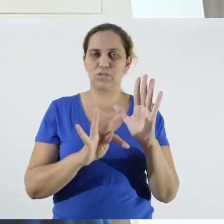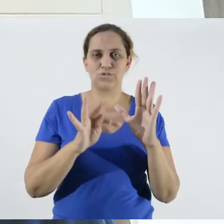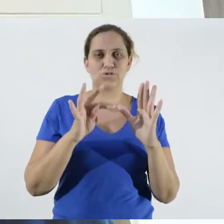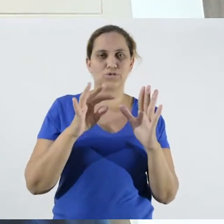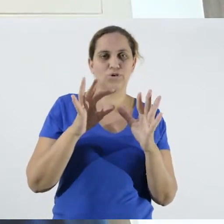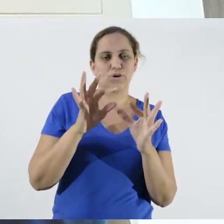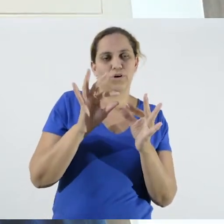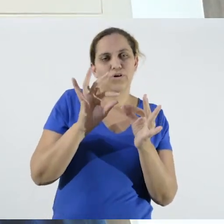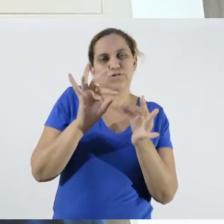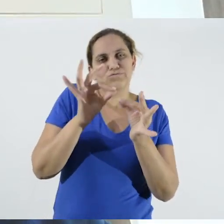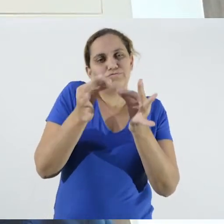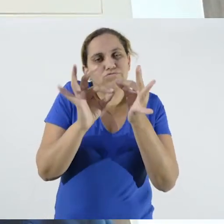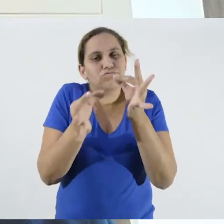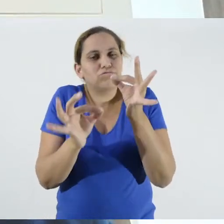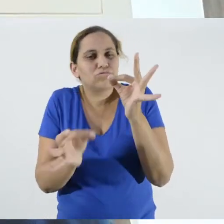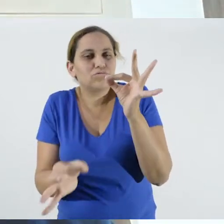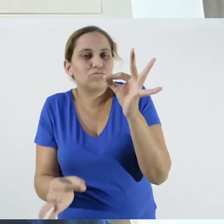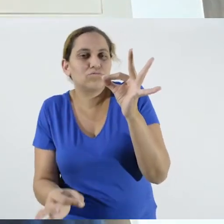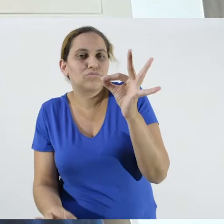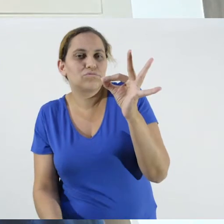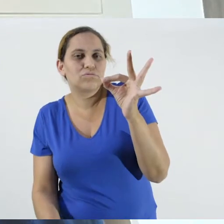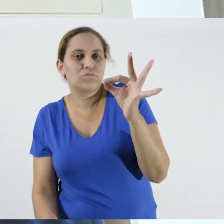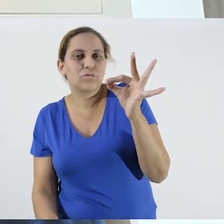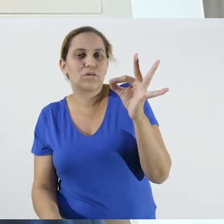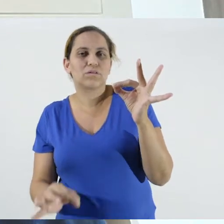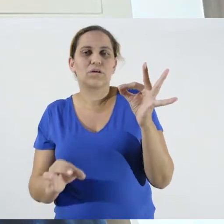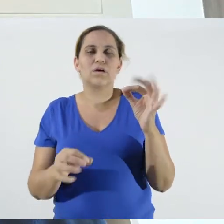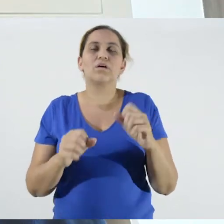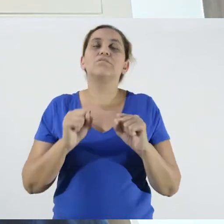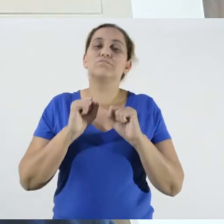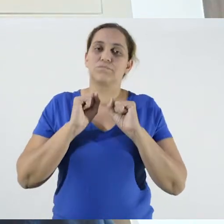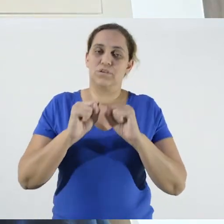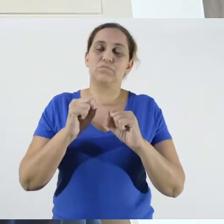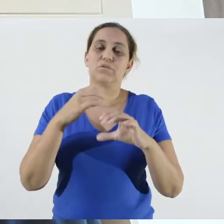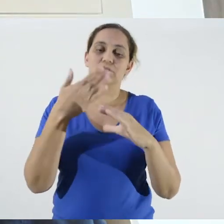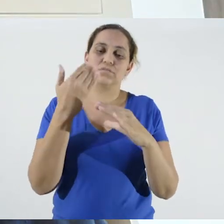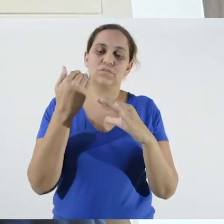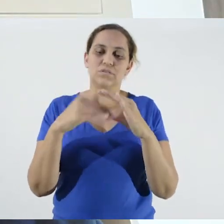slightly longer than those we saw for pig farmers, which can